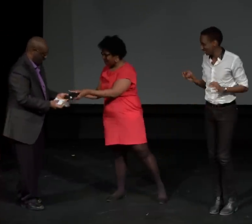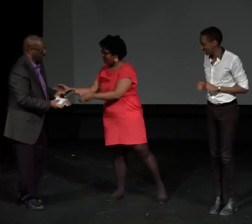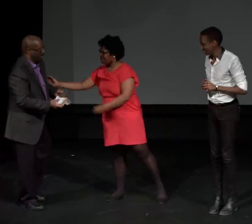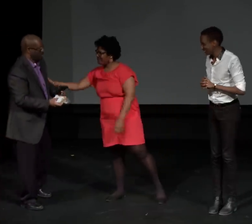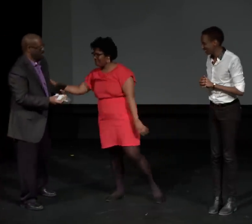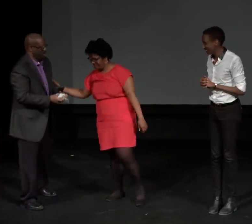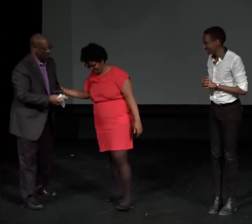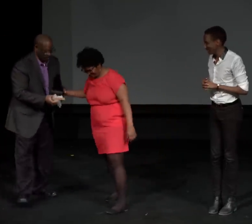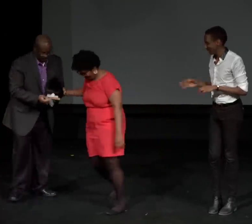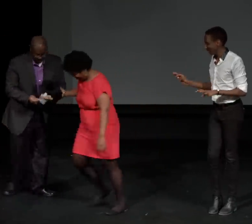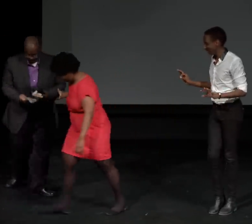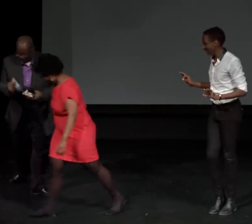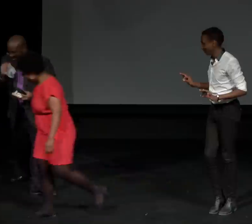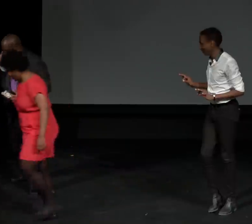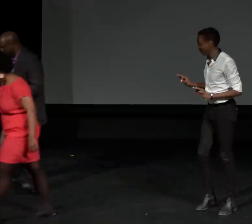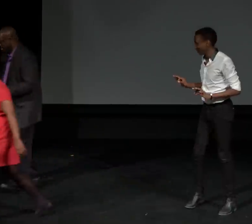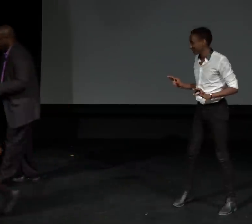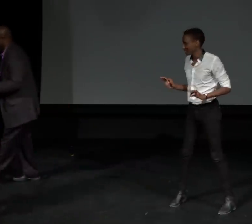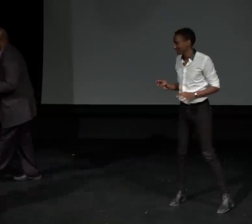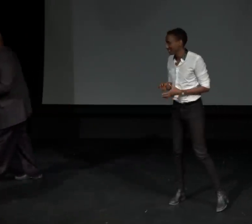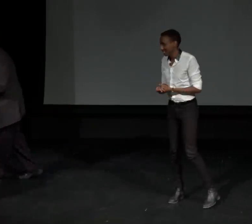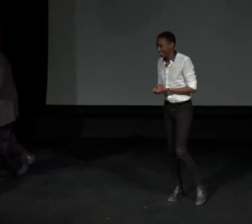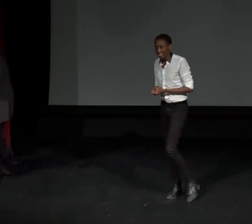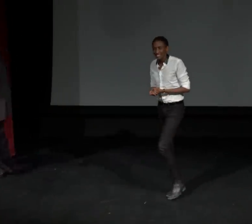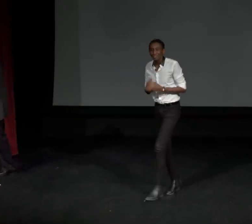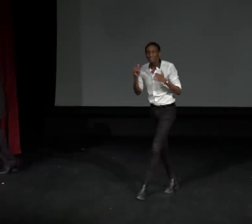Thank you all.